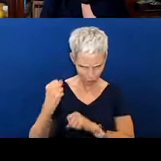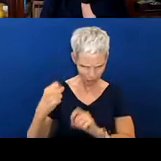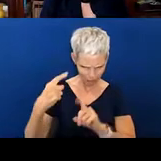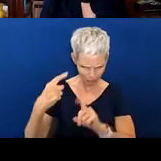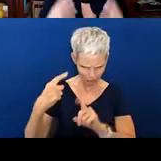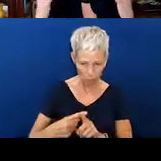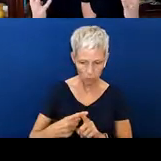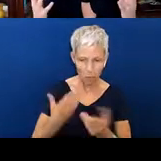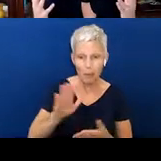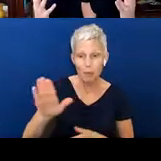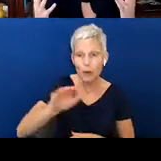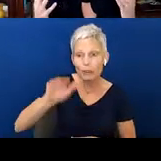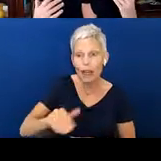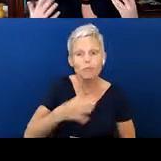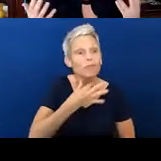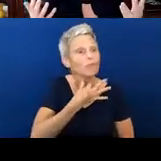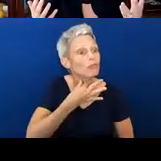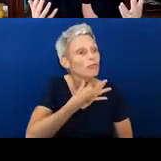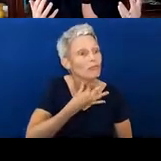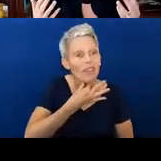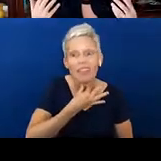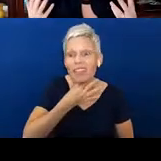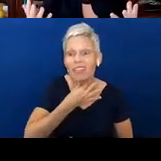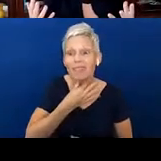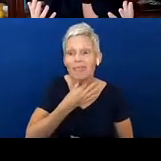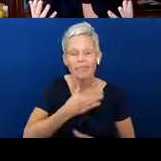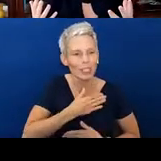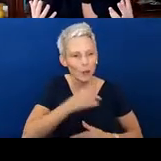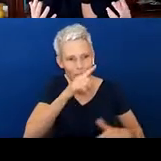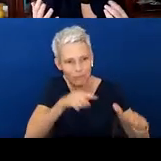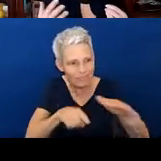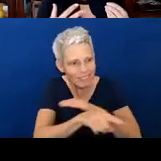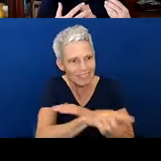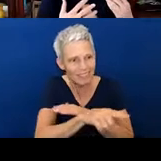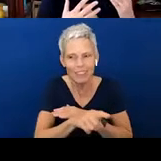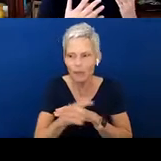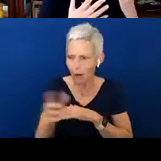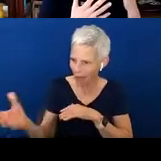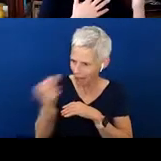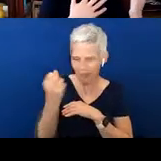and likes to explore? That's a strength. Get them out into nature, Get them out. Try a lot of